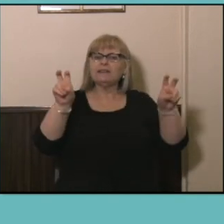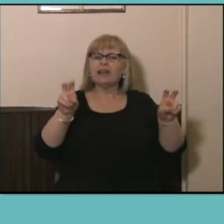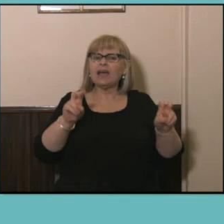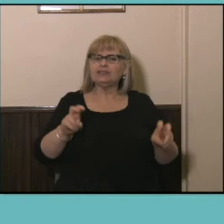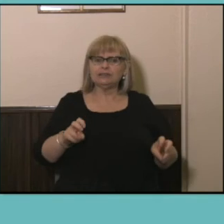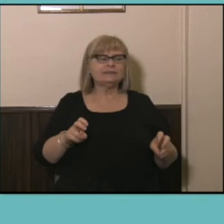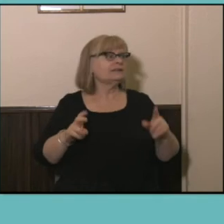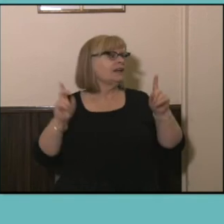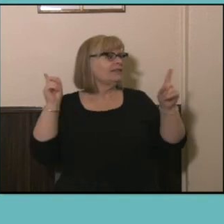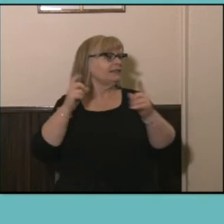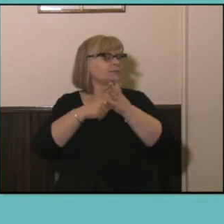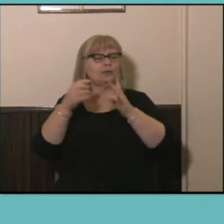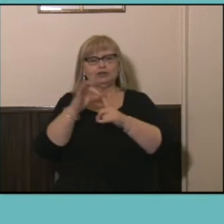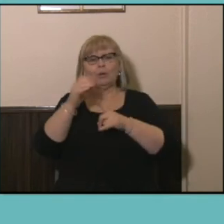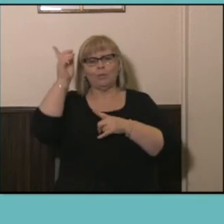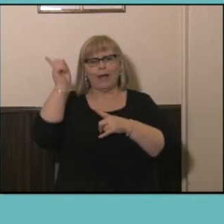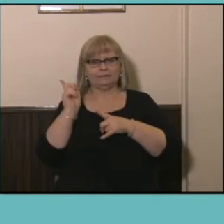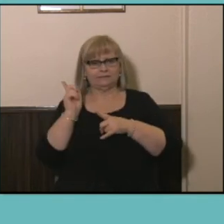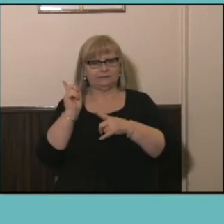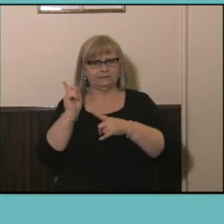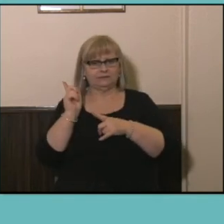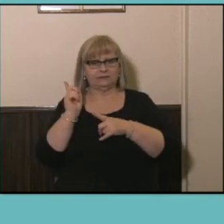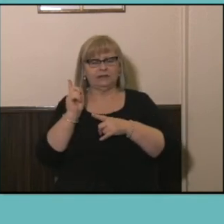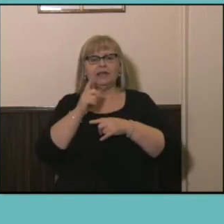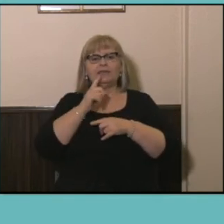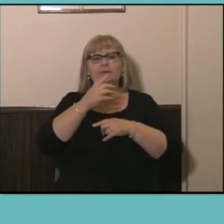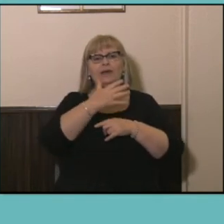level so we've got, you know, only about 15 to 20 different fields of study